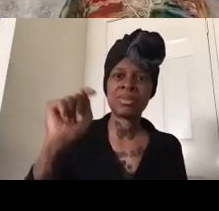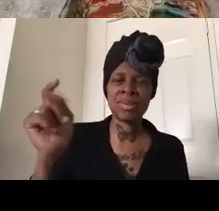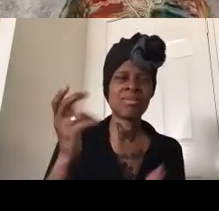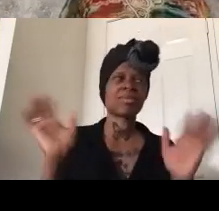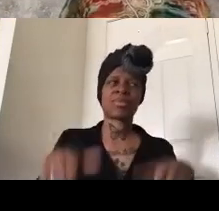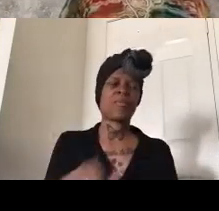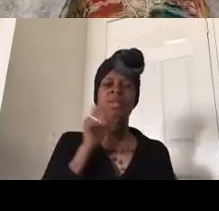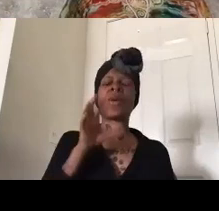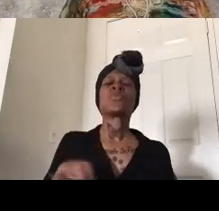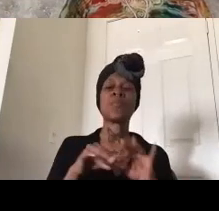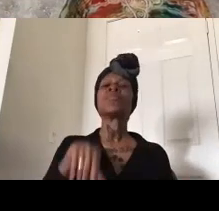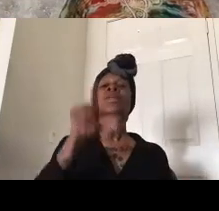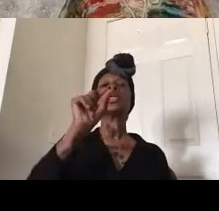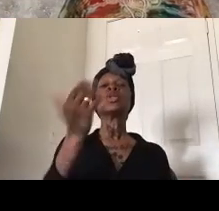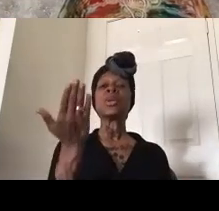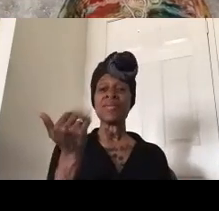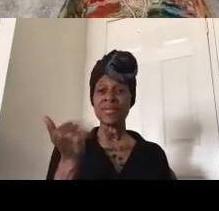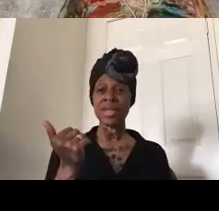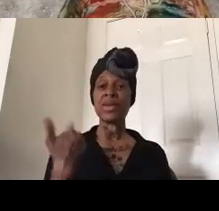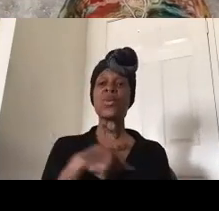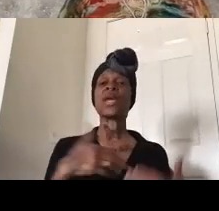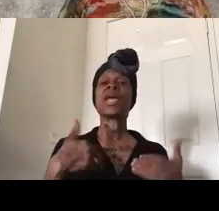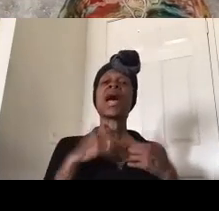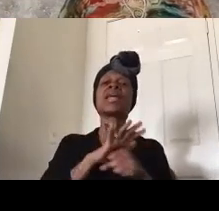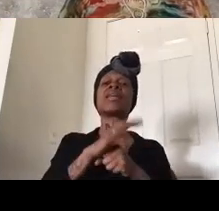were able to get some support to get a charter bus